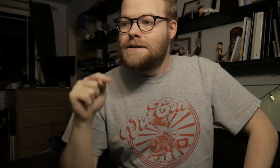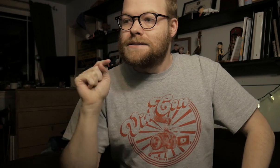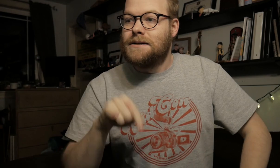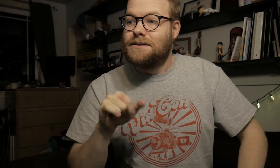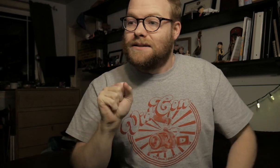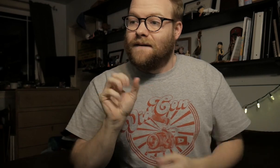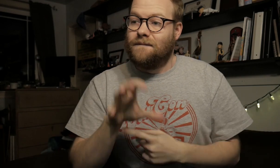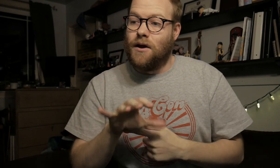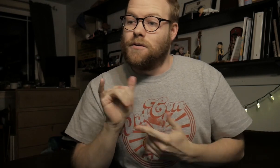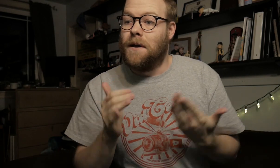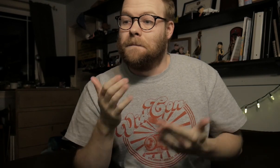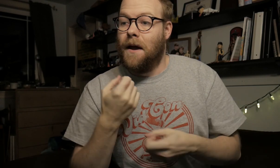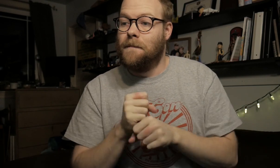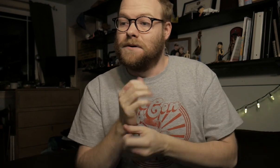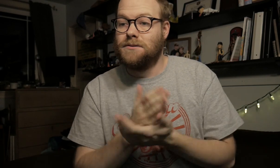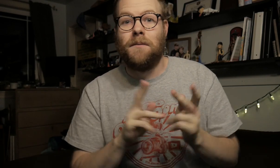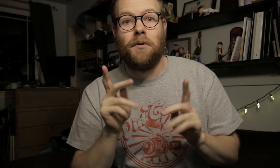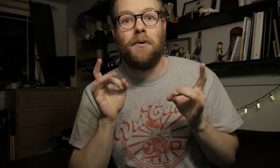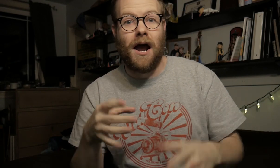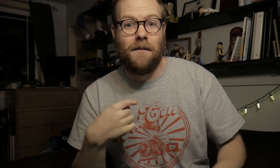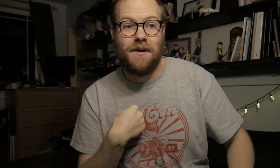This is a video that may make some people hate me.